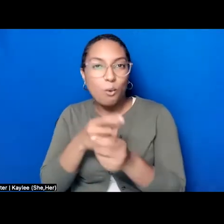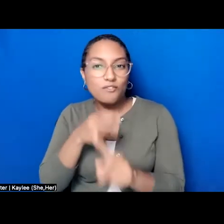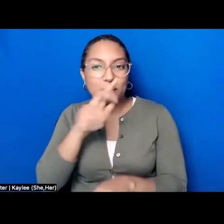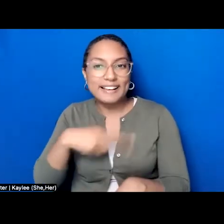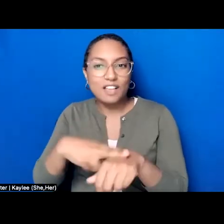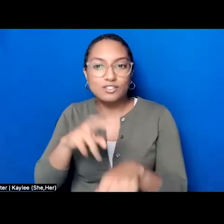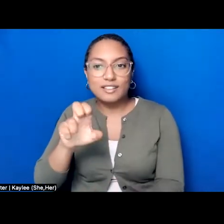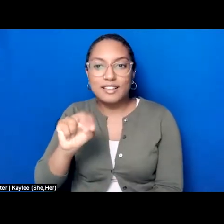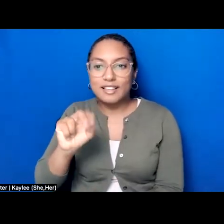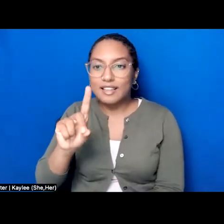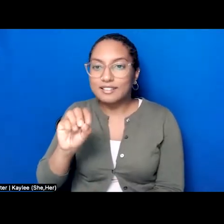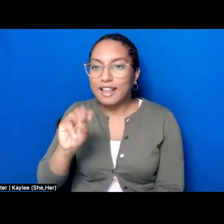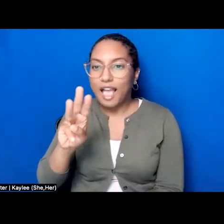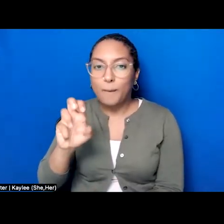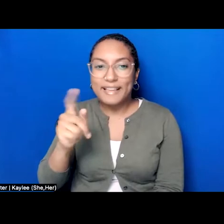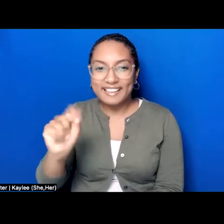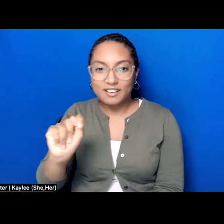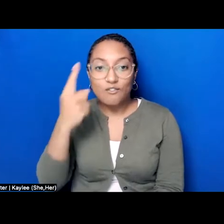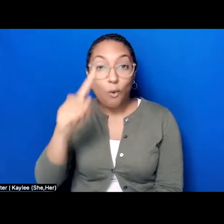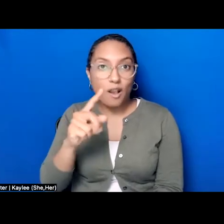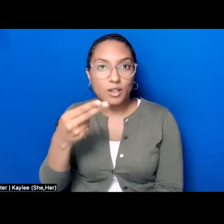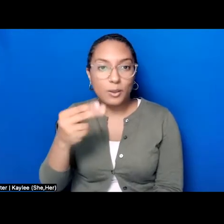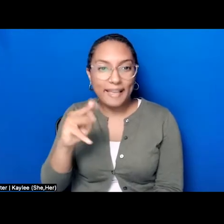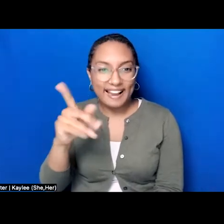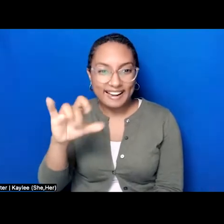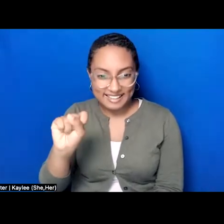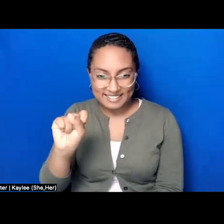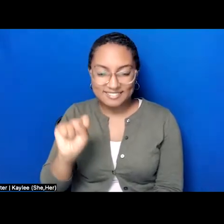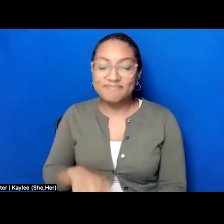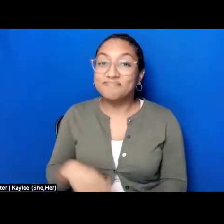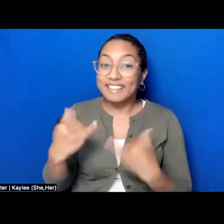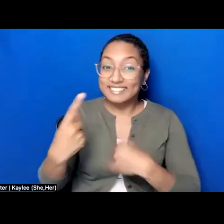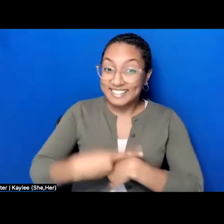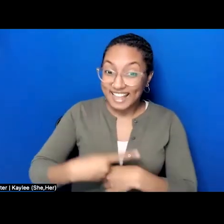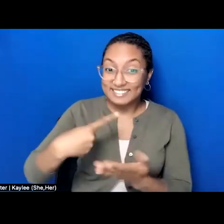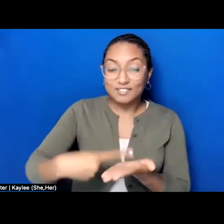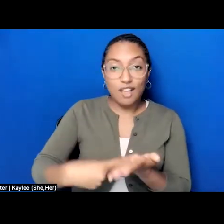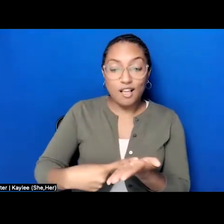In today's episode of Redefining Narrative, we will speak about the importance of oral